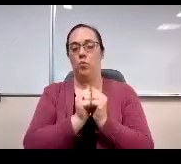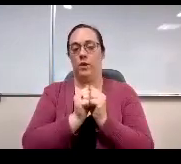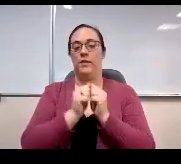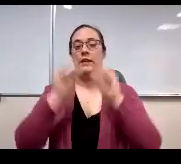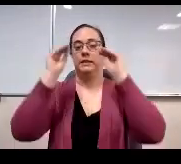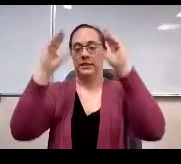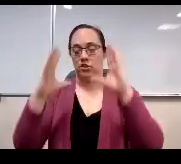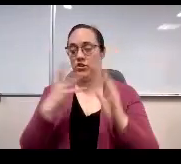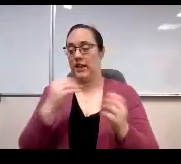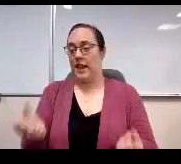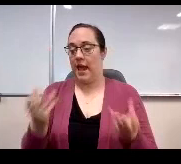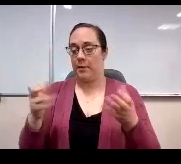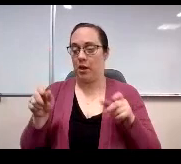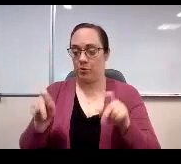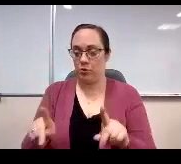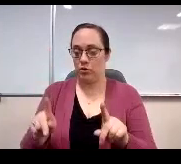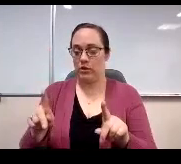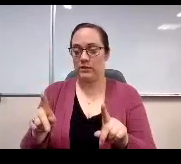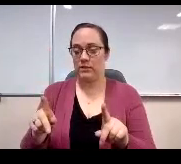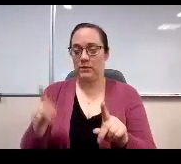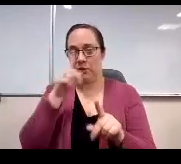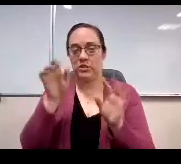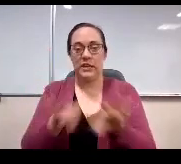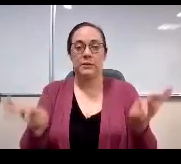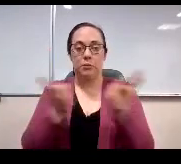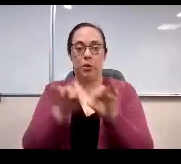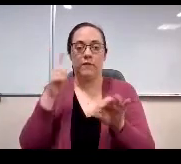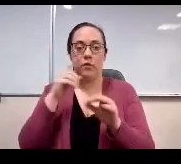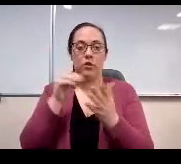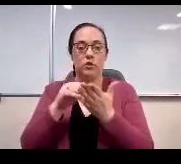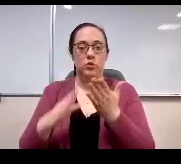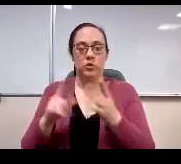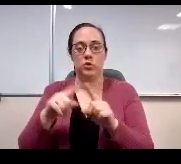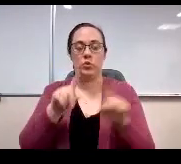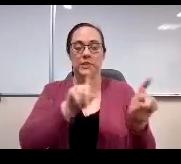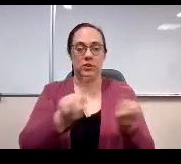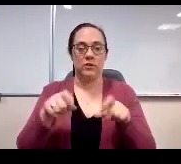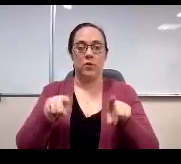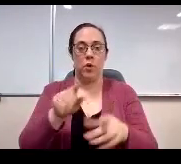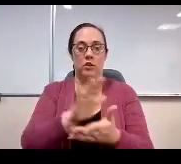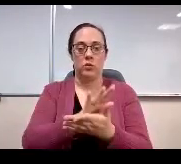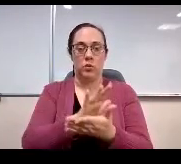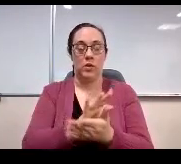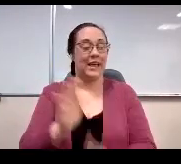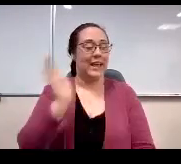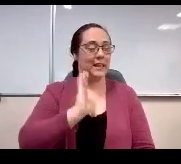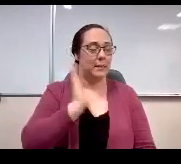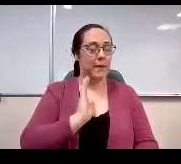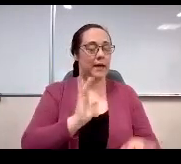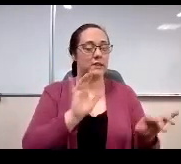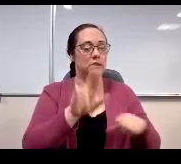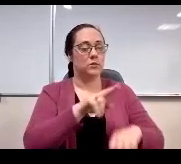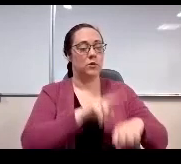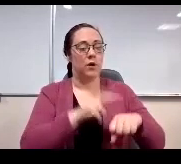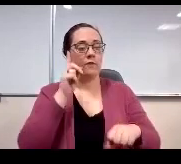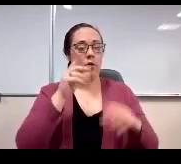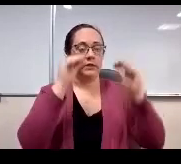could be afforded to students to take the survey while at school. In the past it was common that teachers would provide time to take the survey